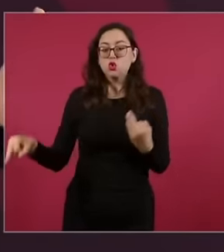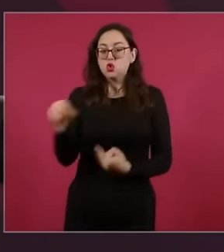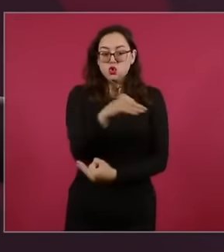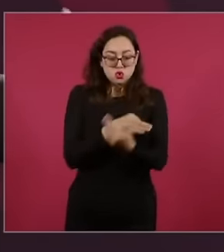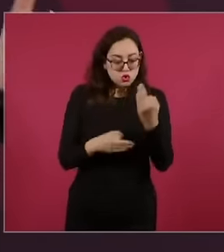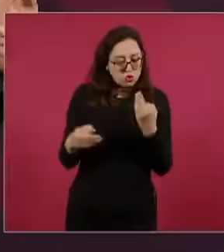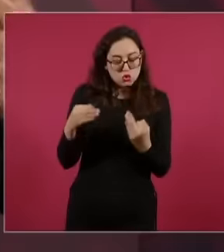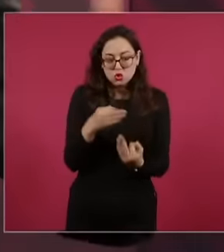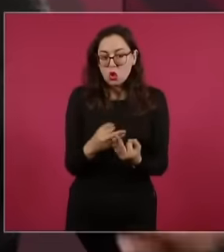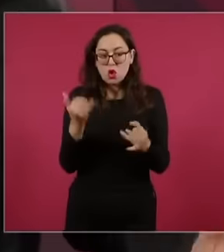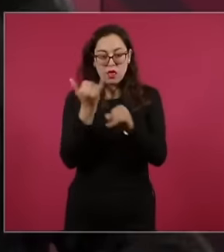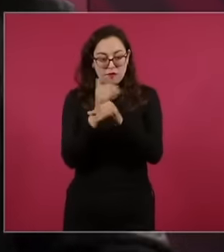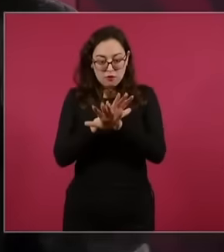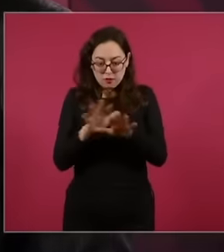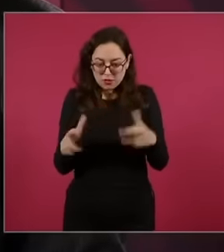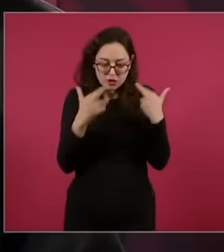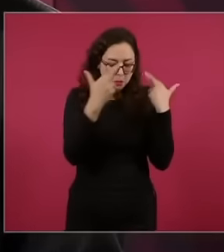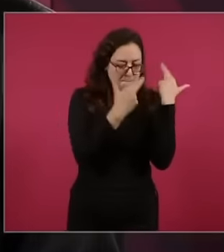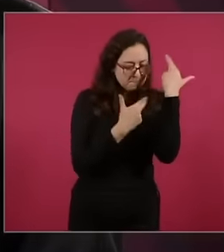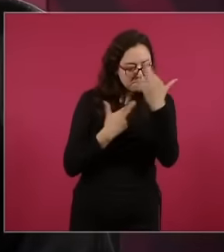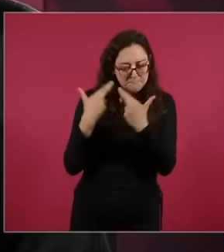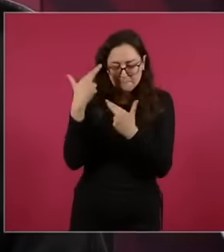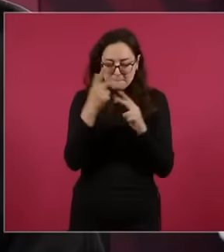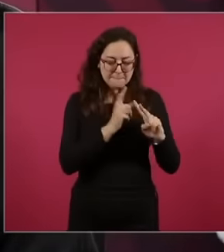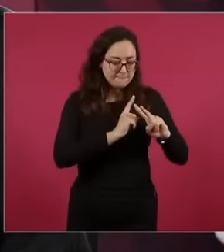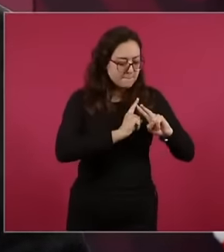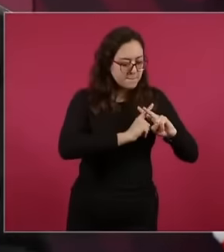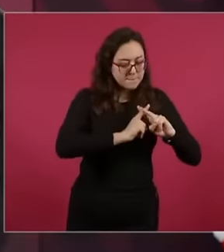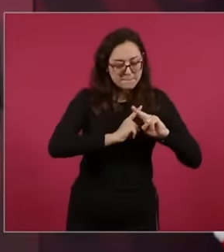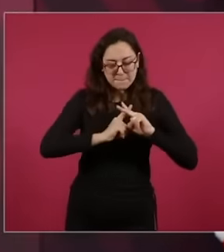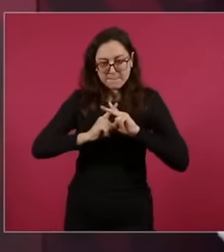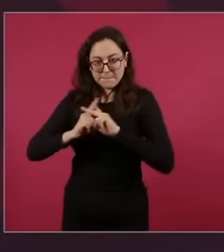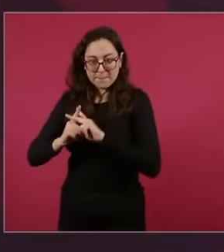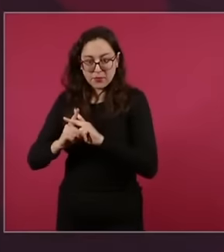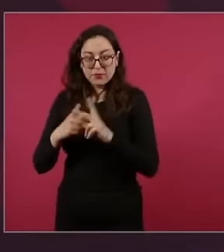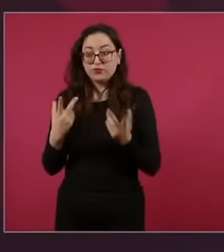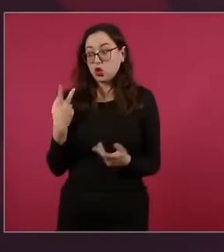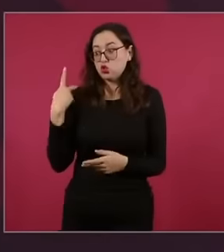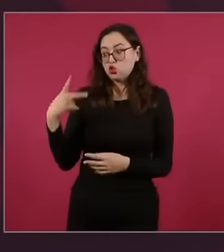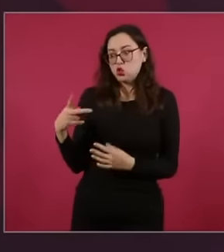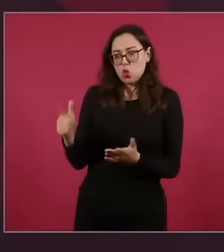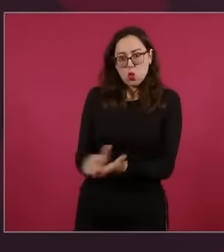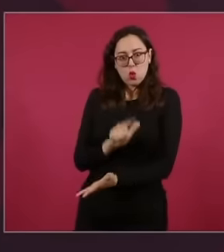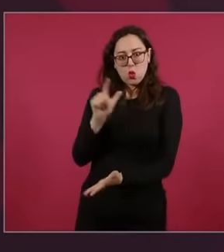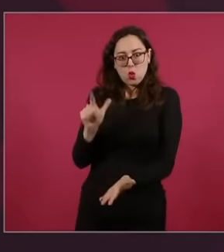all the minutes because that is how it is established in its